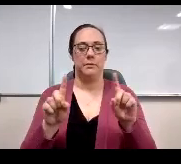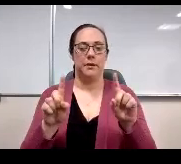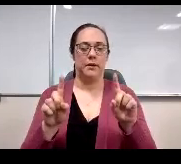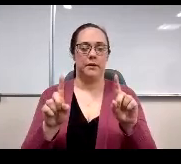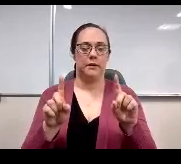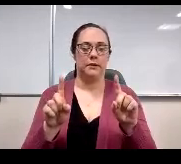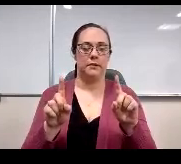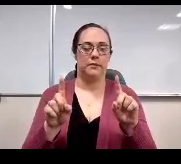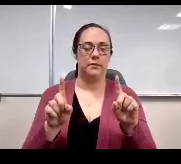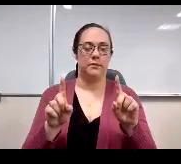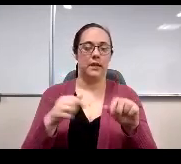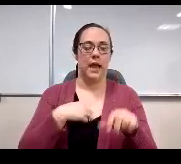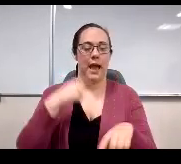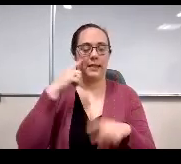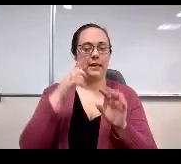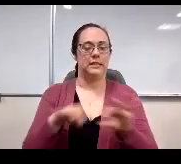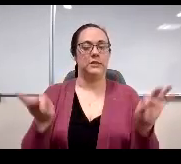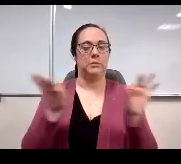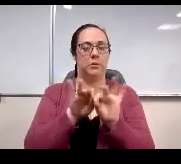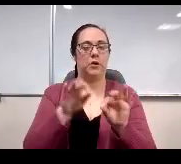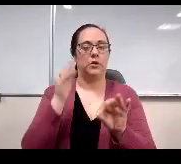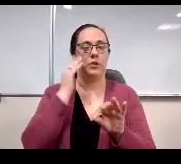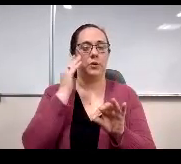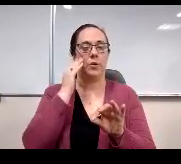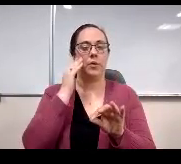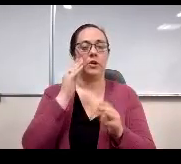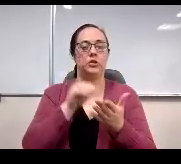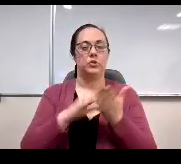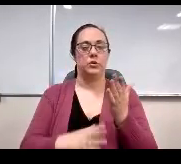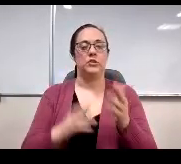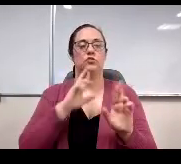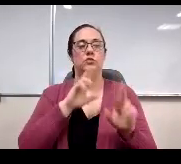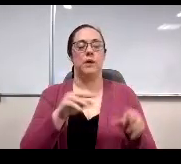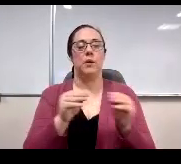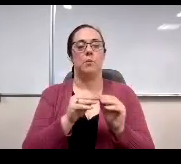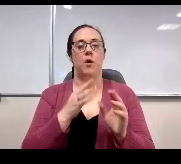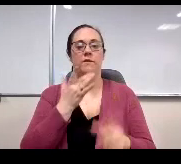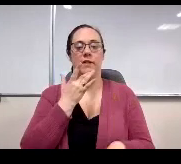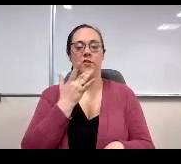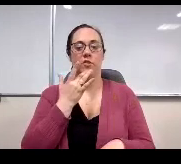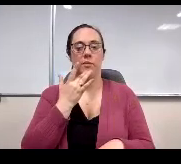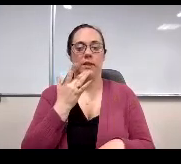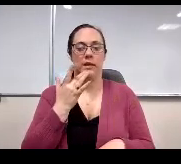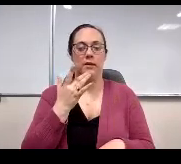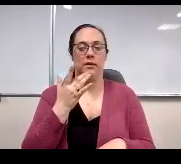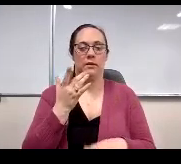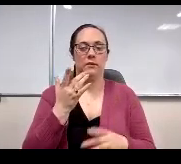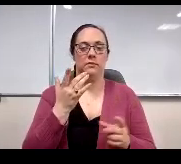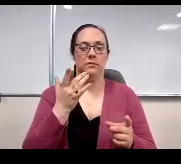I think it's worth noting that students responded much more favorably this year about questions related to courage